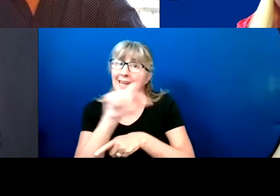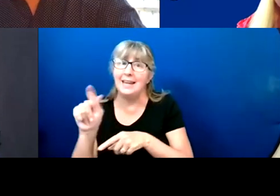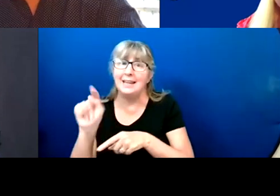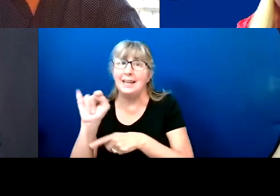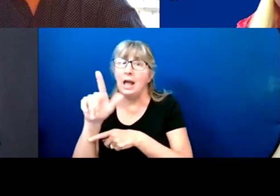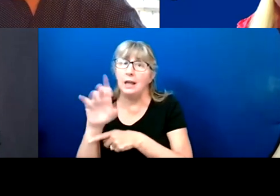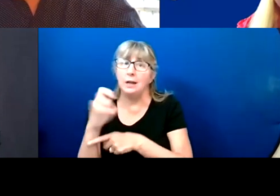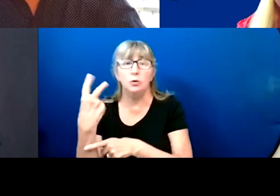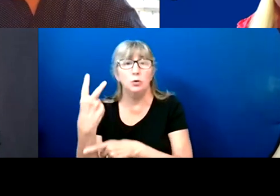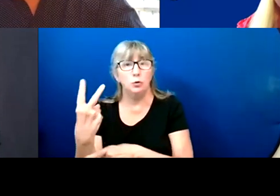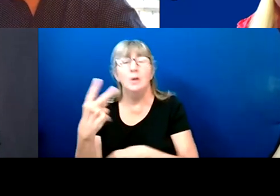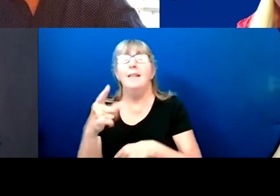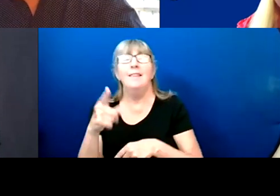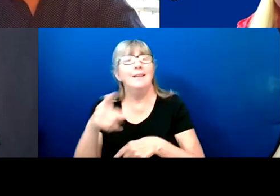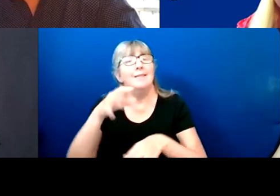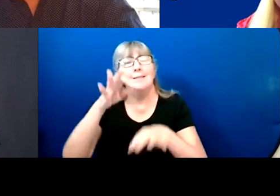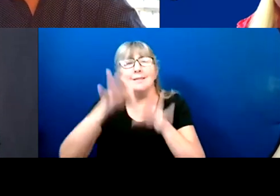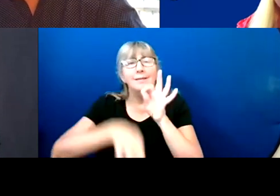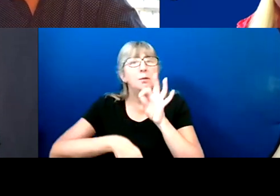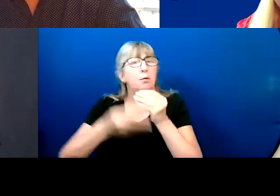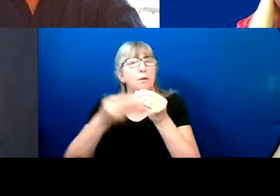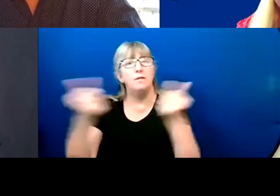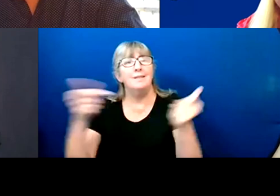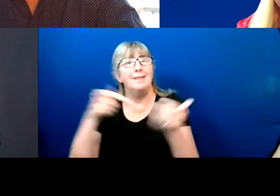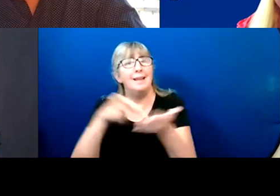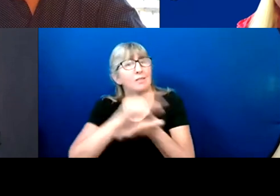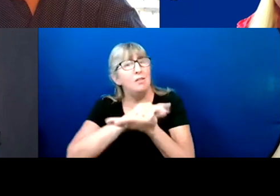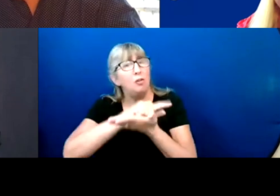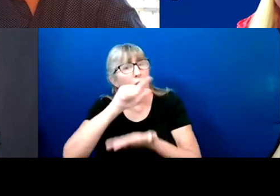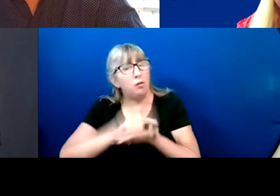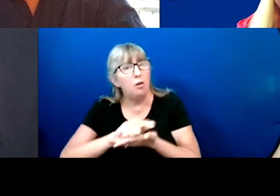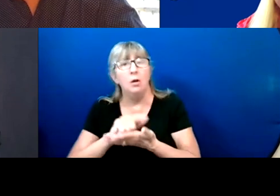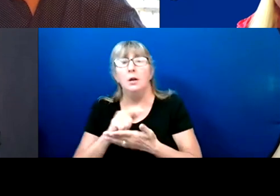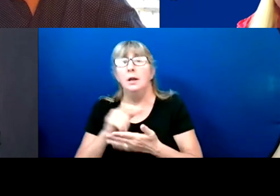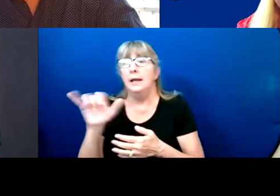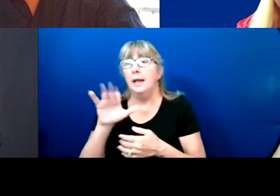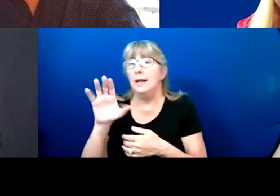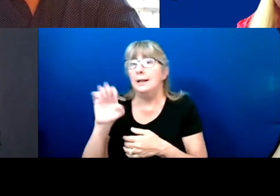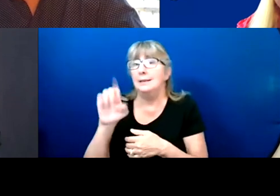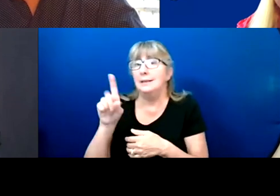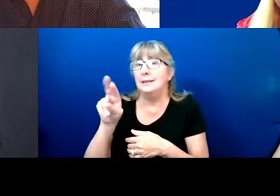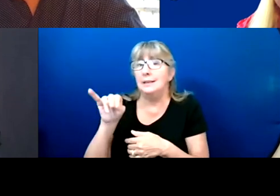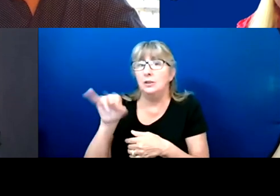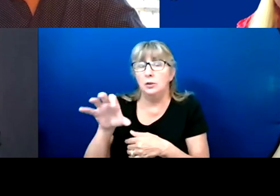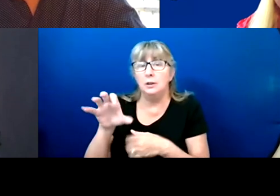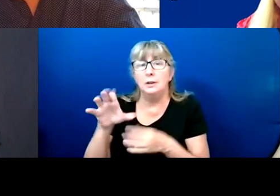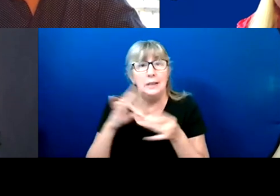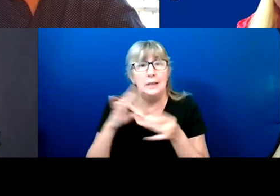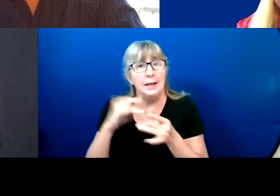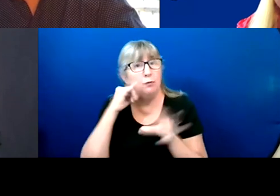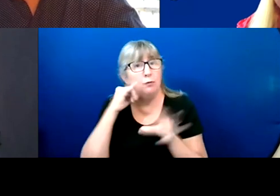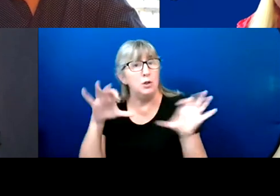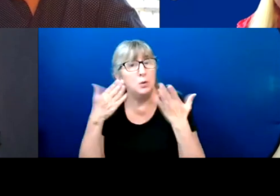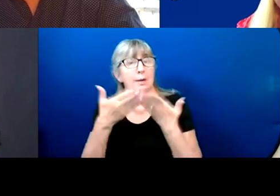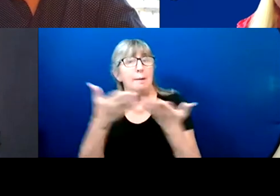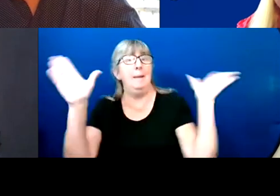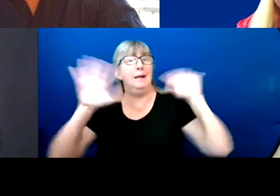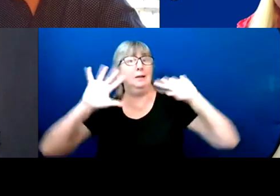It's the law. And if we do it, as Cedric said, in mass as a group, we can get it done.